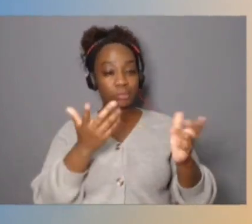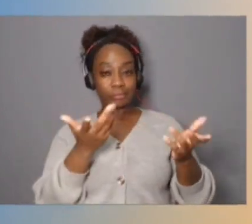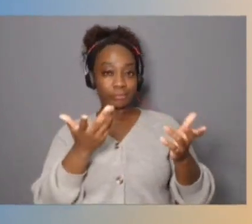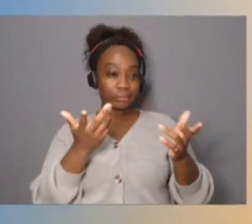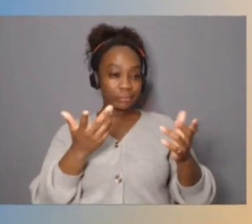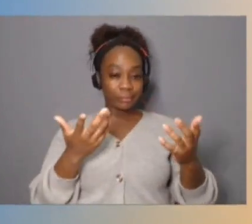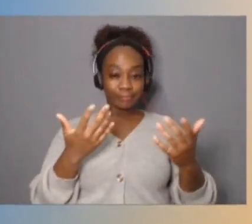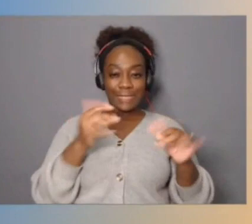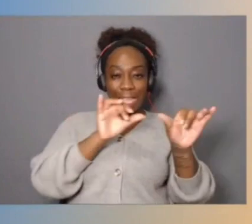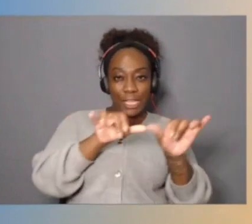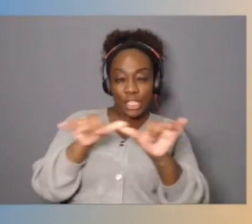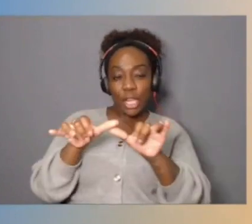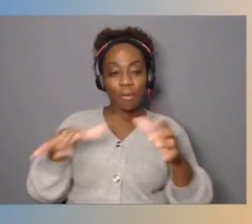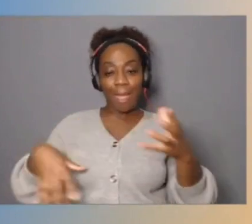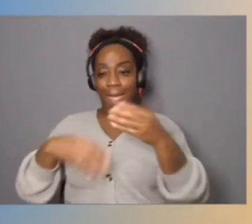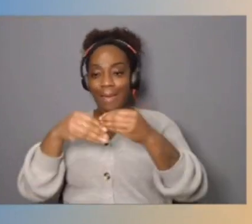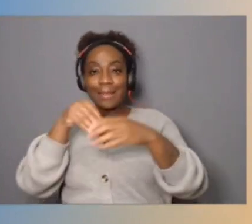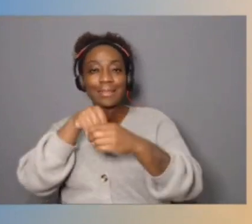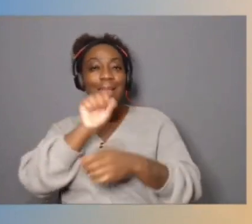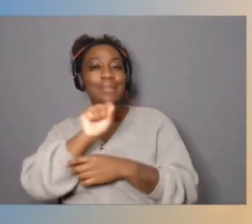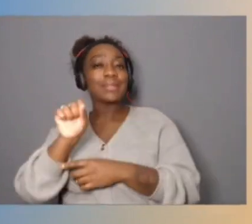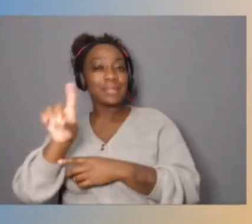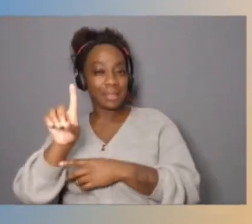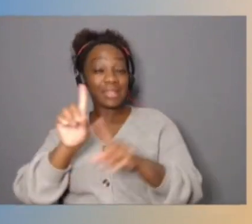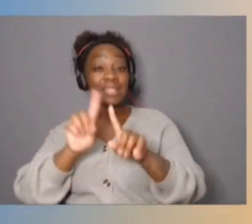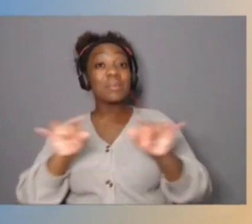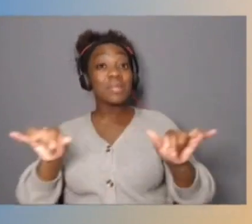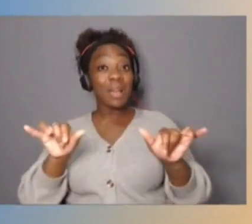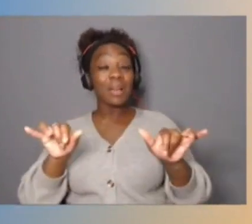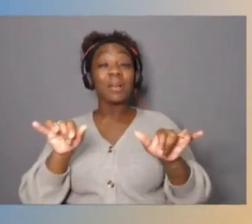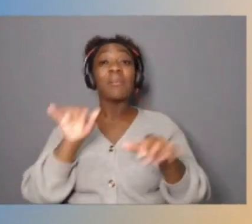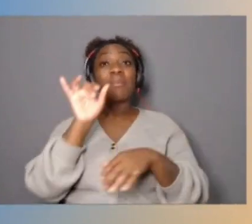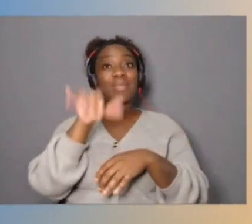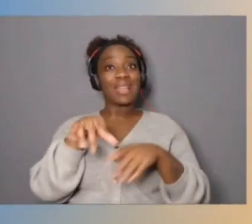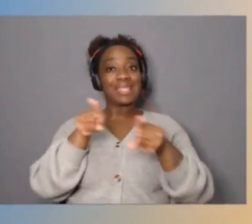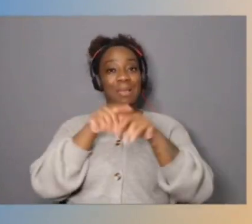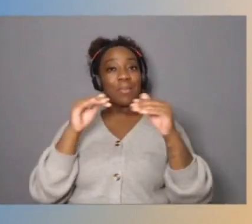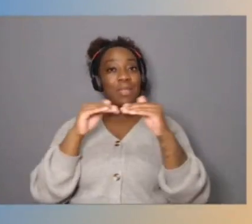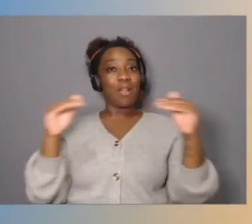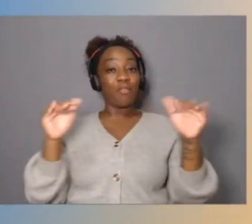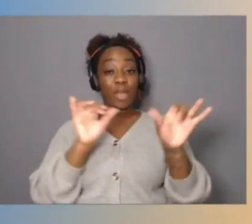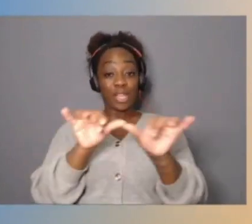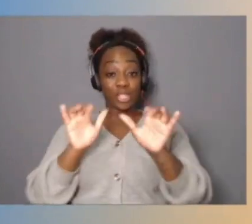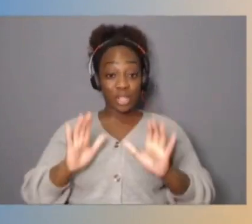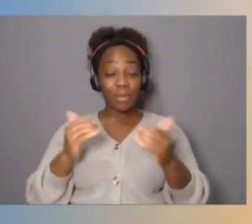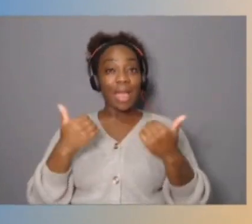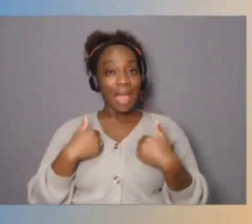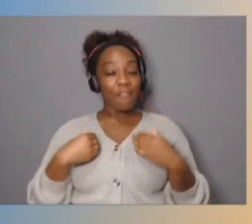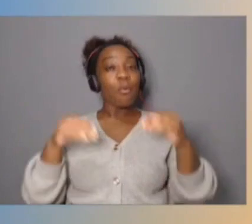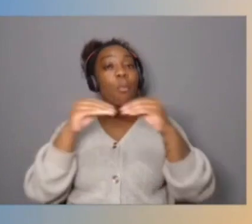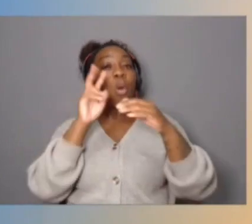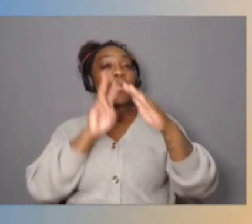that same kind of engineering led us have a much more predictable always low latency on tho those SSDs.